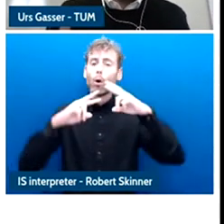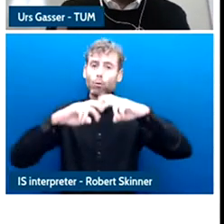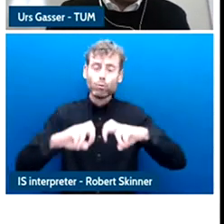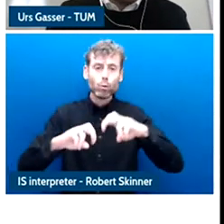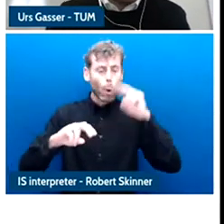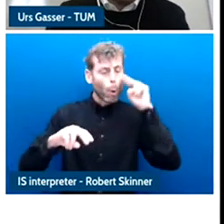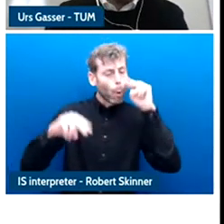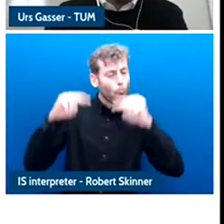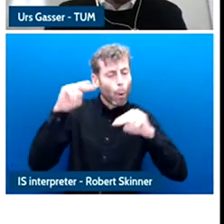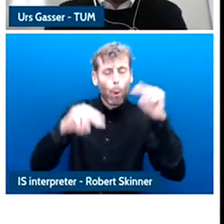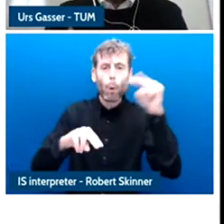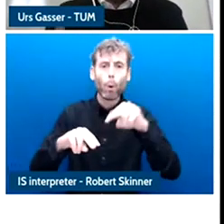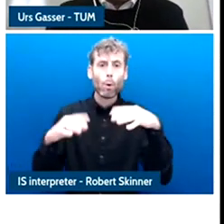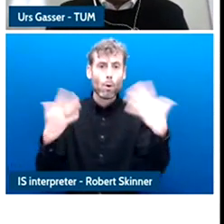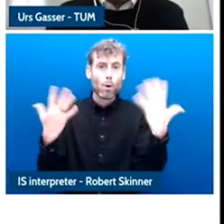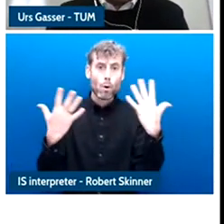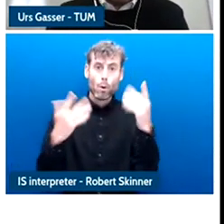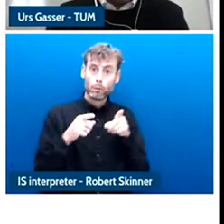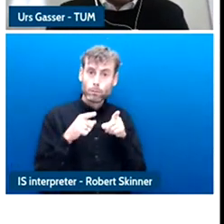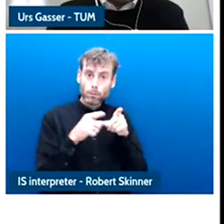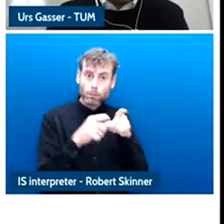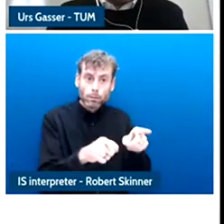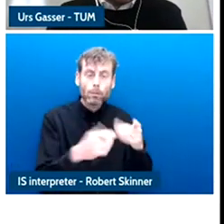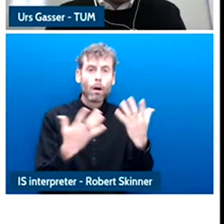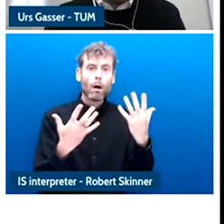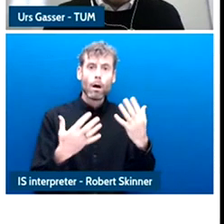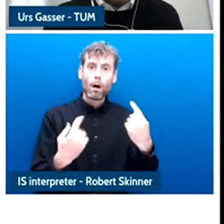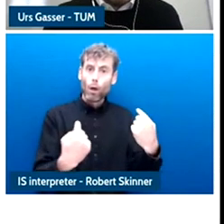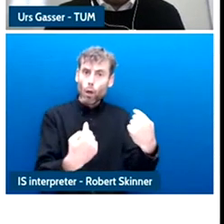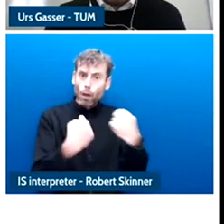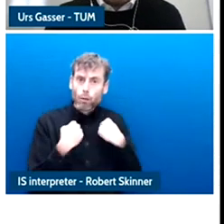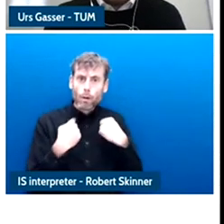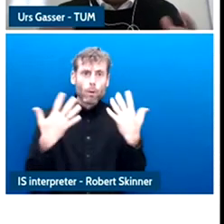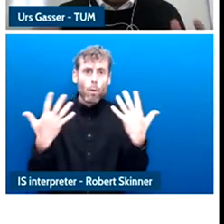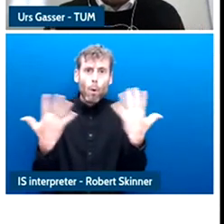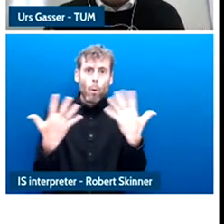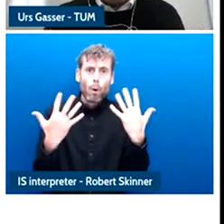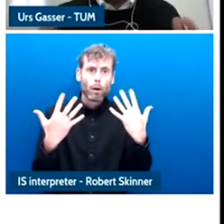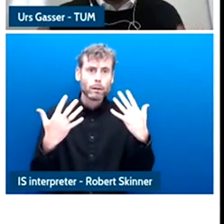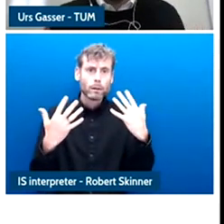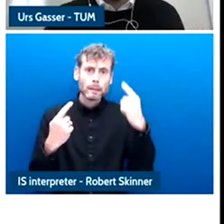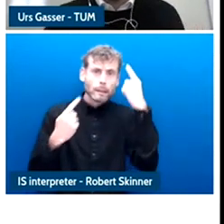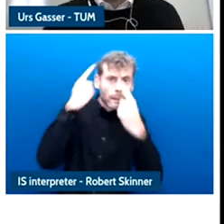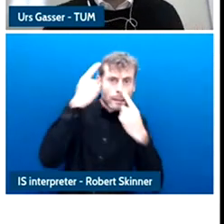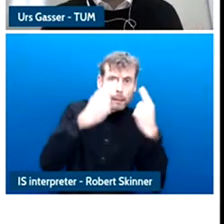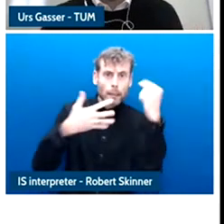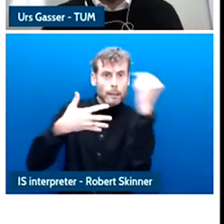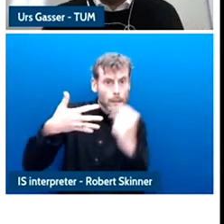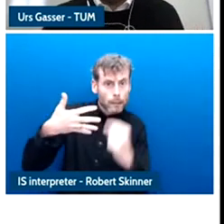opportunities and there is youth labs a space to create knowledge exchanges